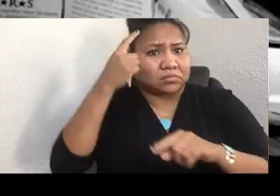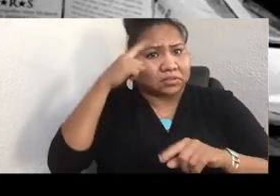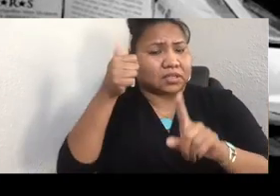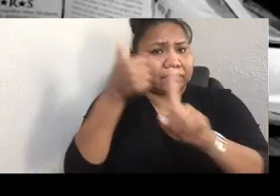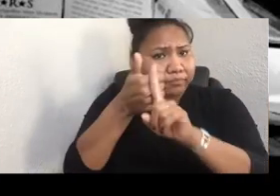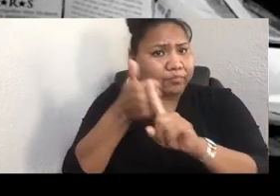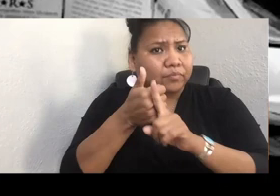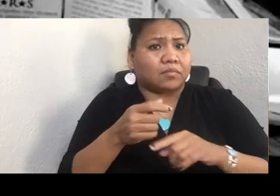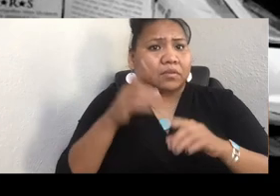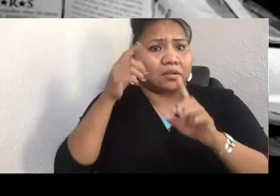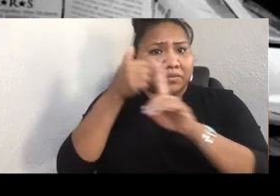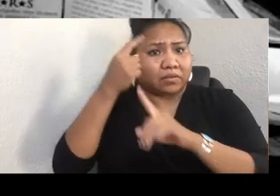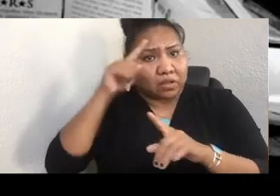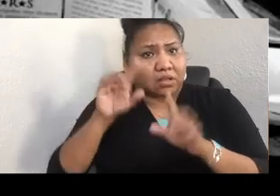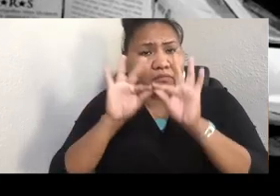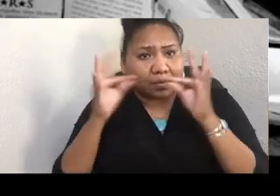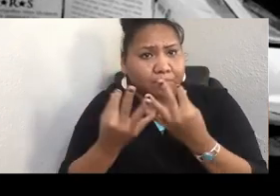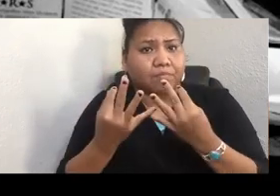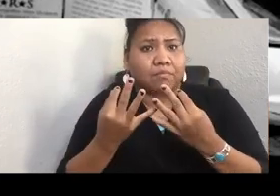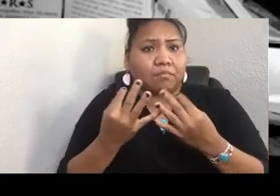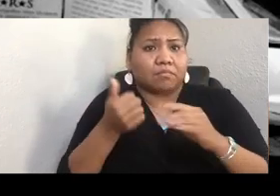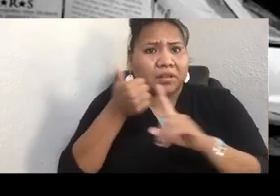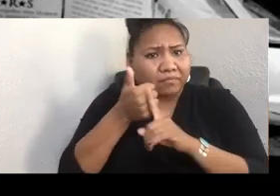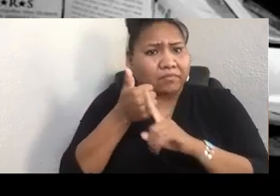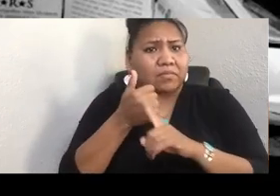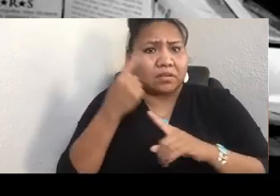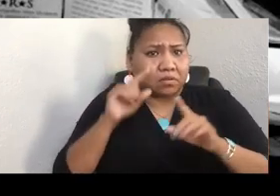yourself to your tribe, yourself to the place in which you live,